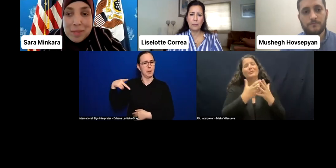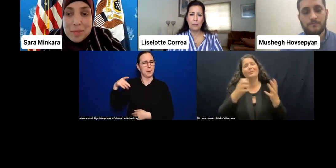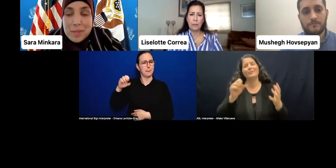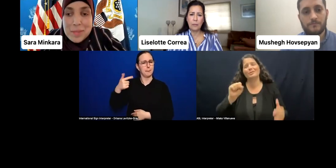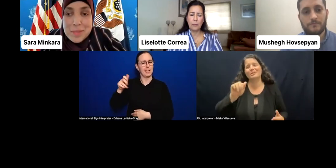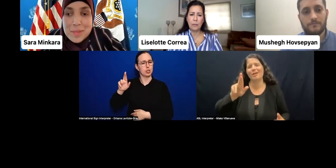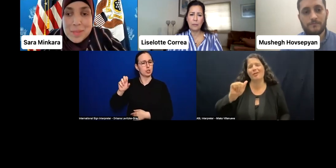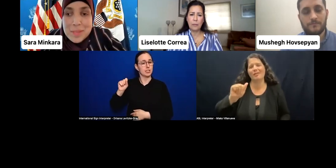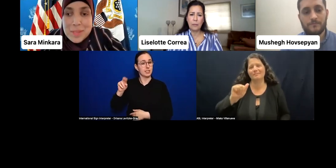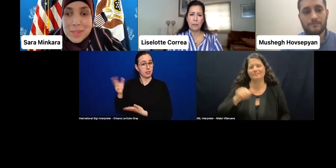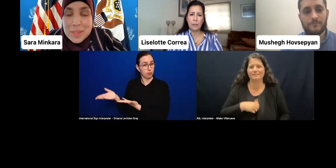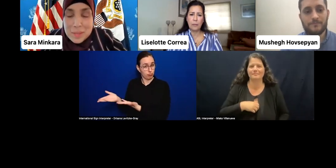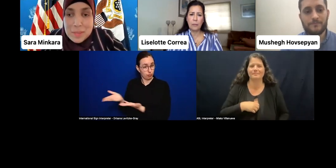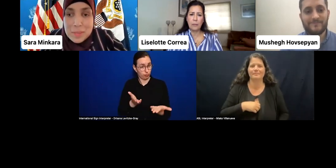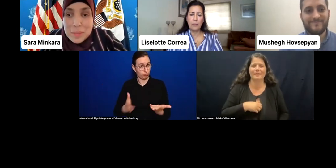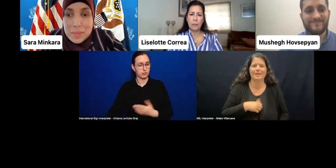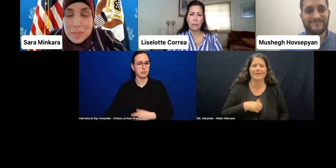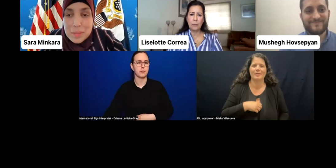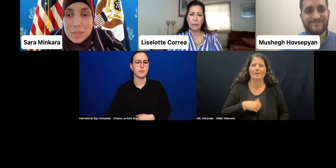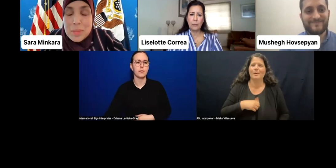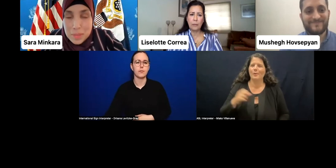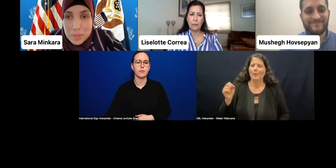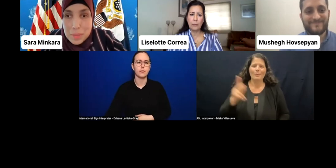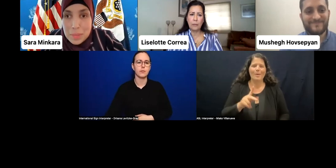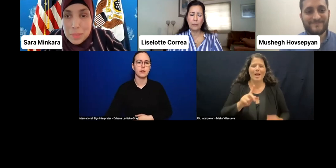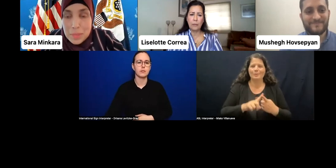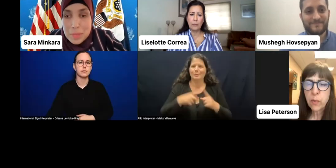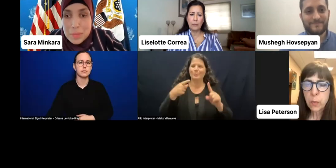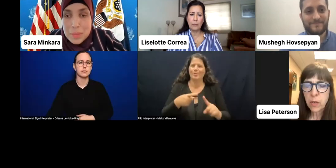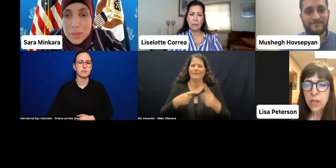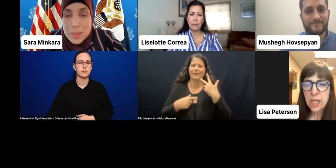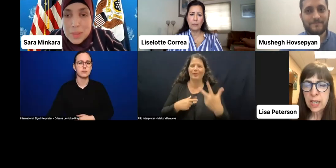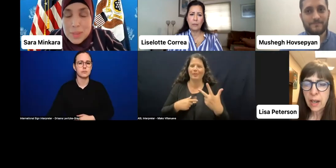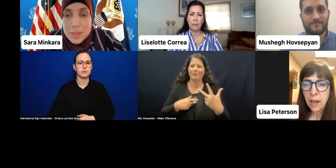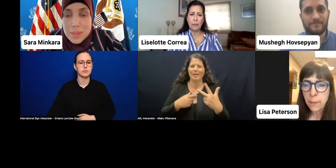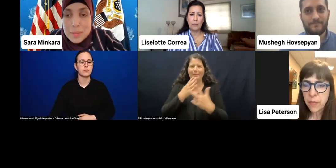You know, I'll go back to sort of the three pillars of the Summit for Democracy--